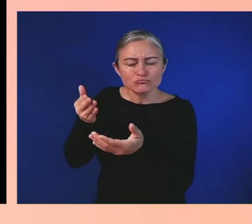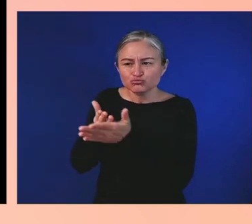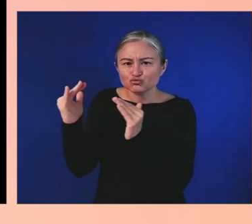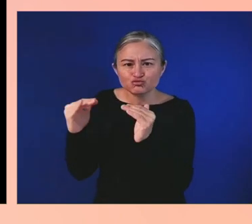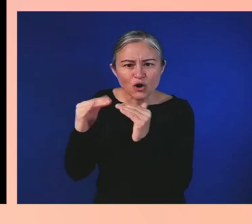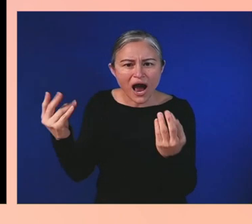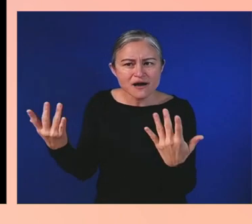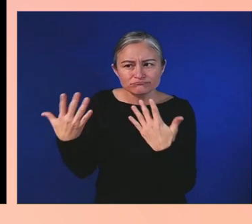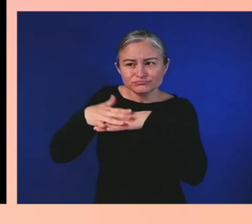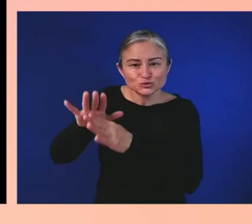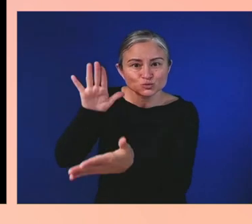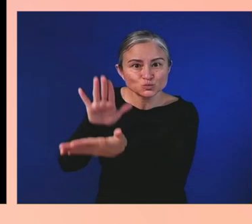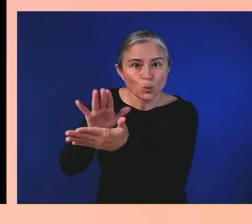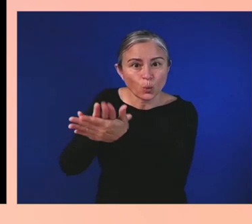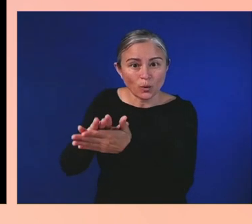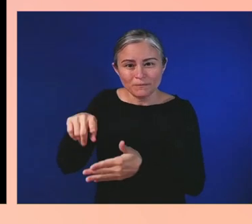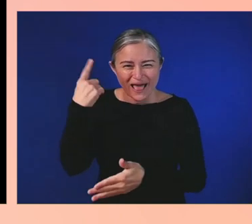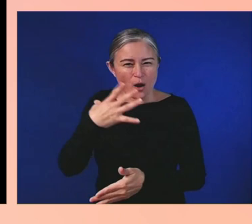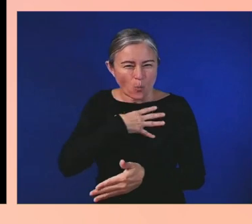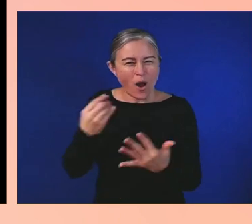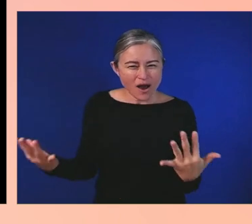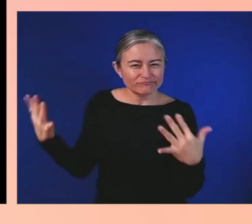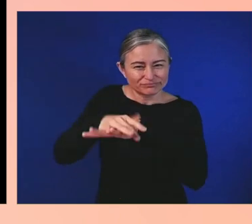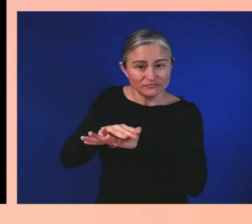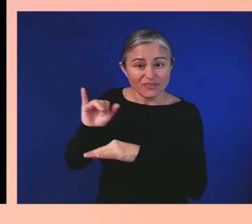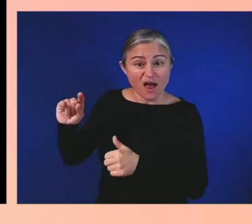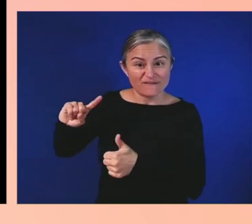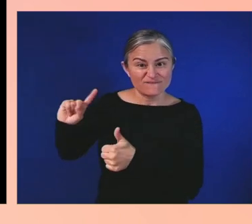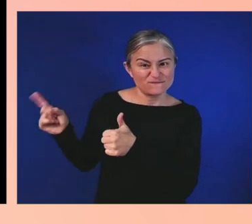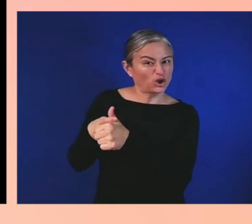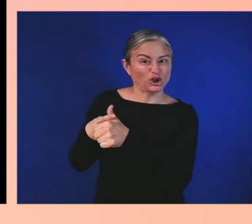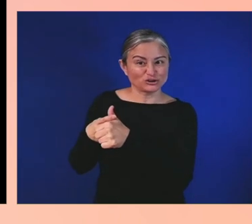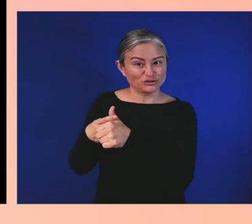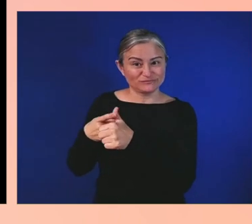in Mississippi, before he was assassinated in 1963.